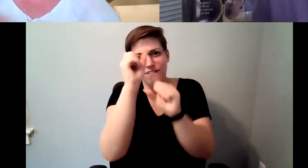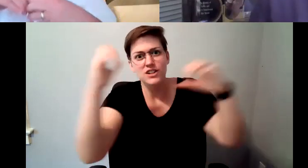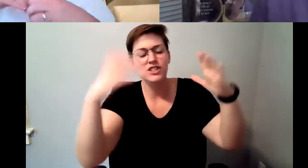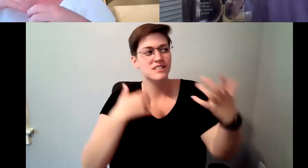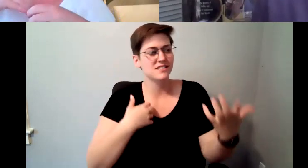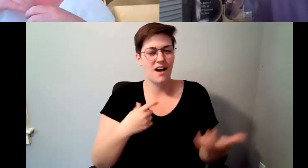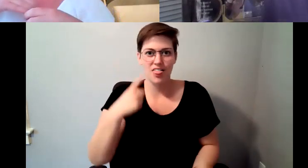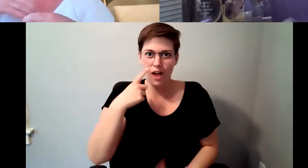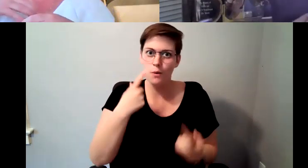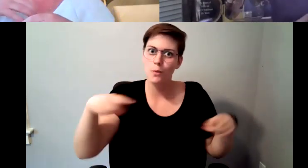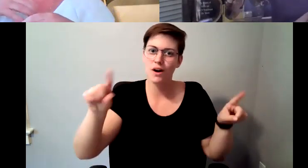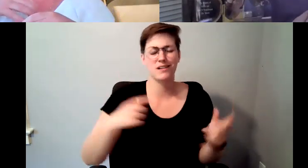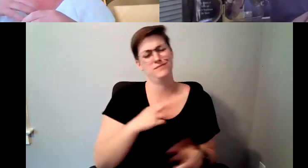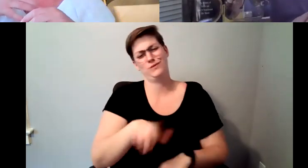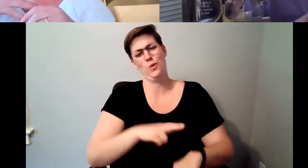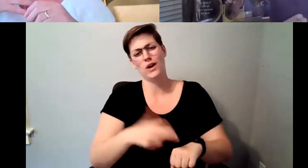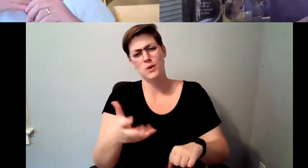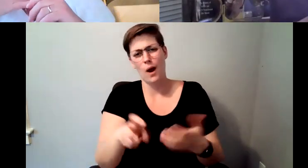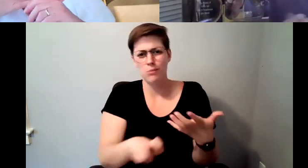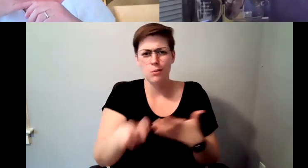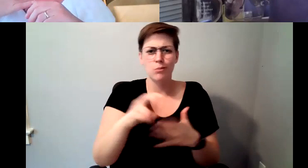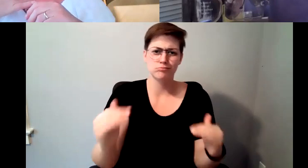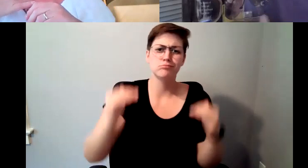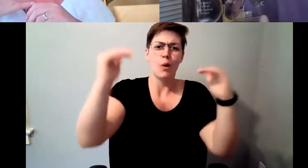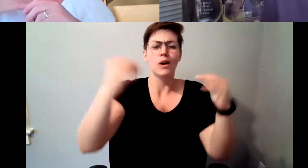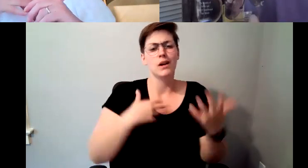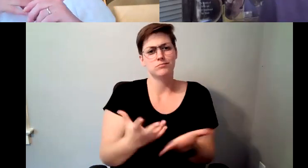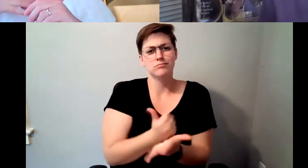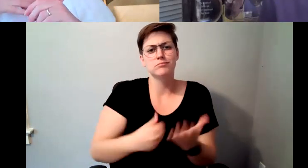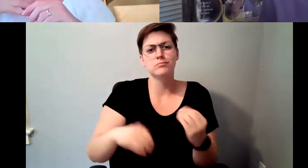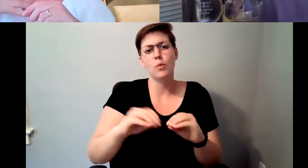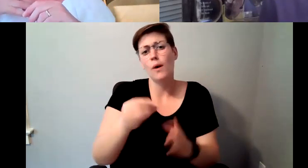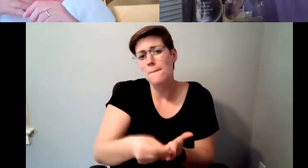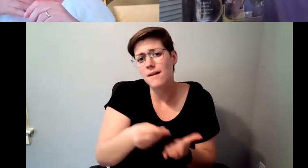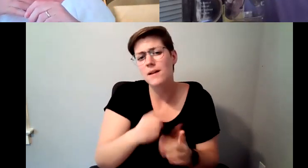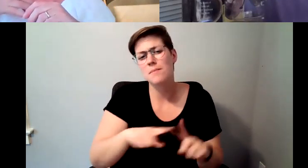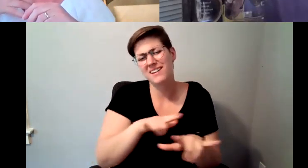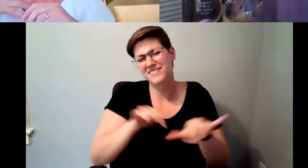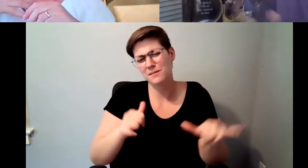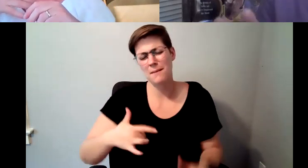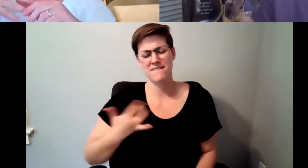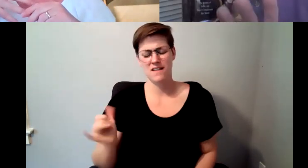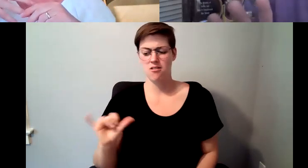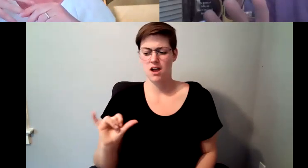to be promoted, I wanted to get more money, but at the same time, I felt as though I had a voice I would tell you.